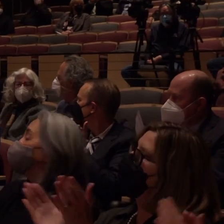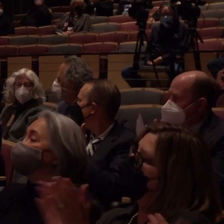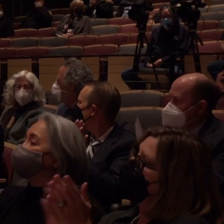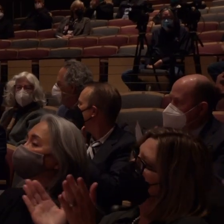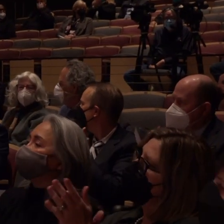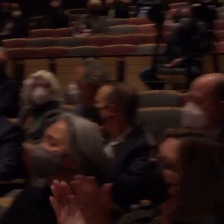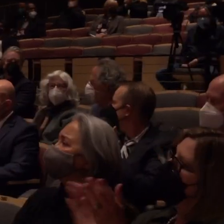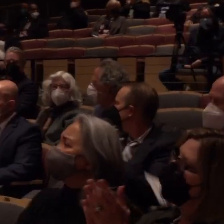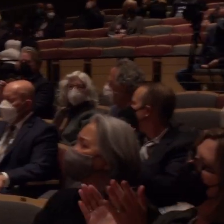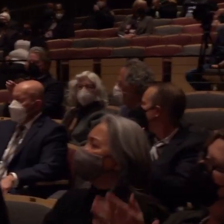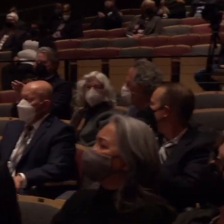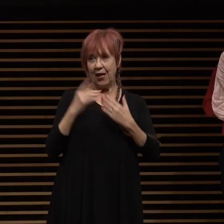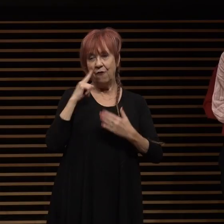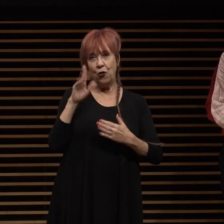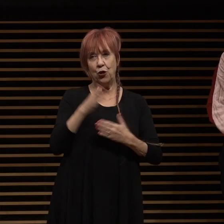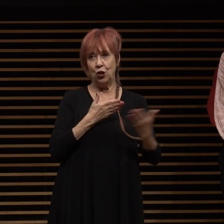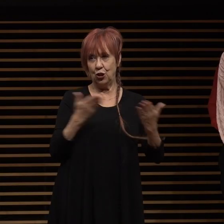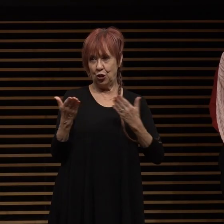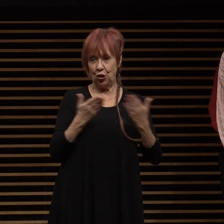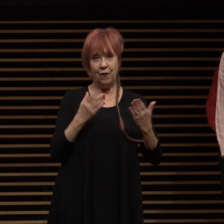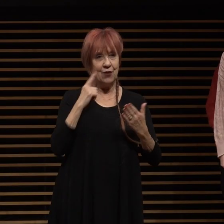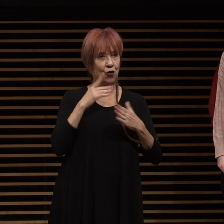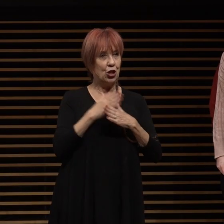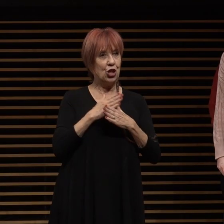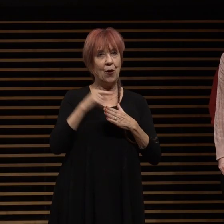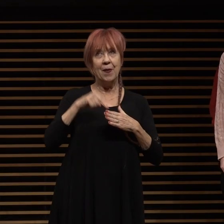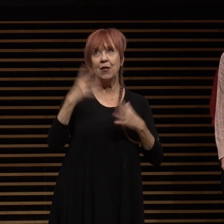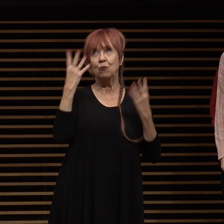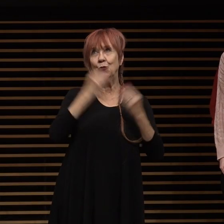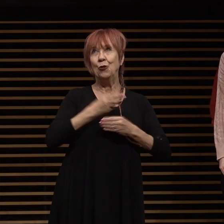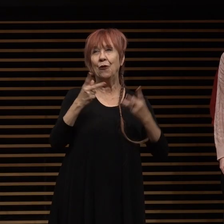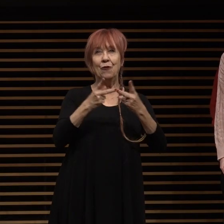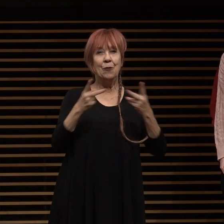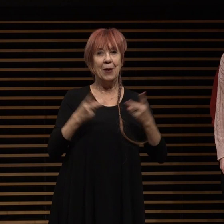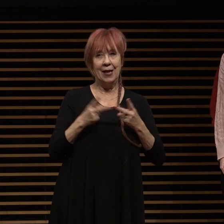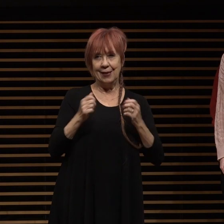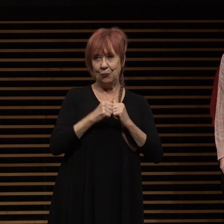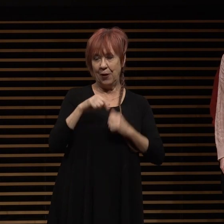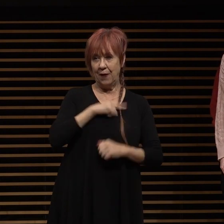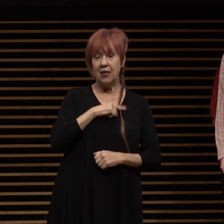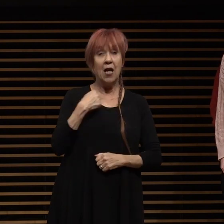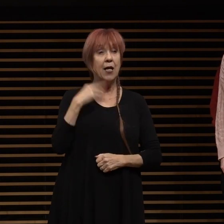thank you all for your service and for uh sharing this uh lovely venue with us